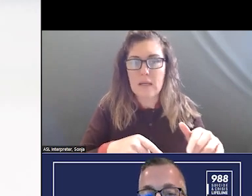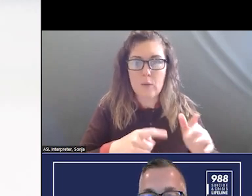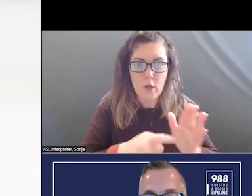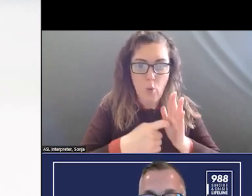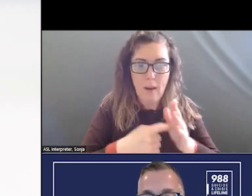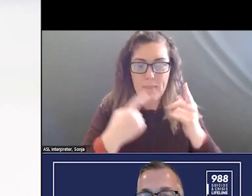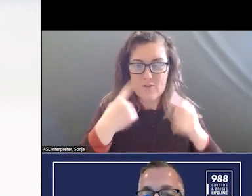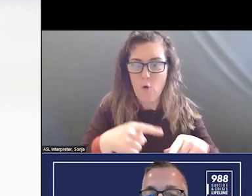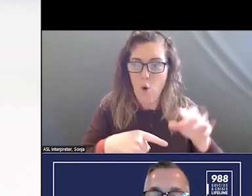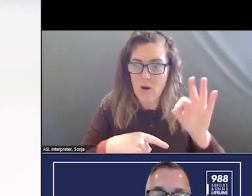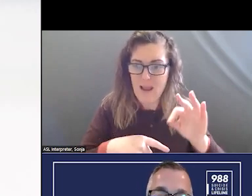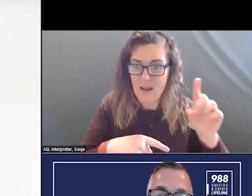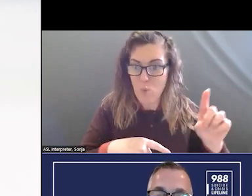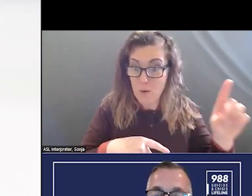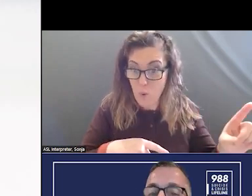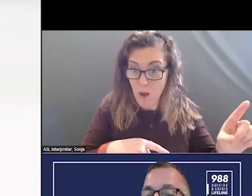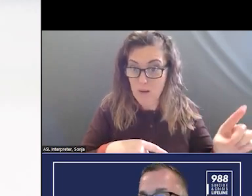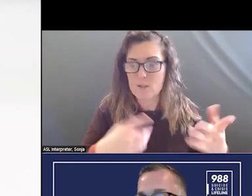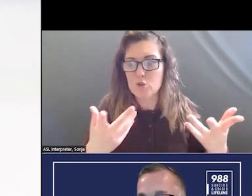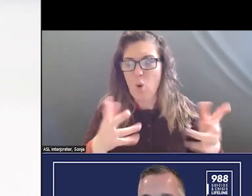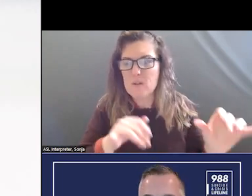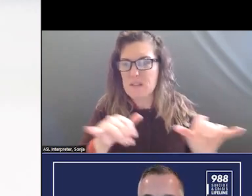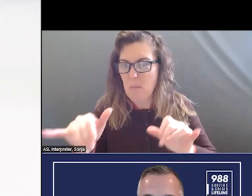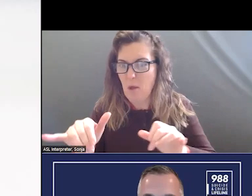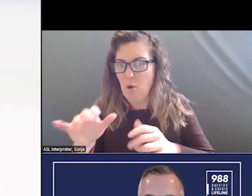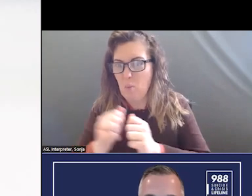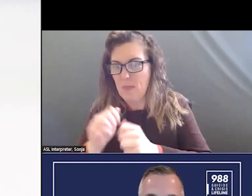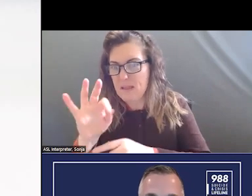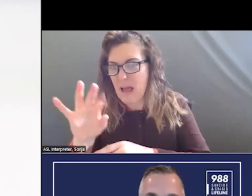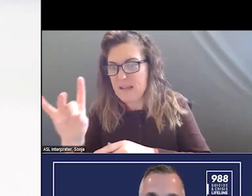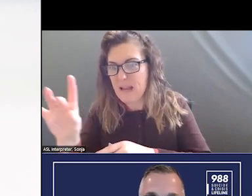FCC NOTICE WOULD HAVE SIMILAR REQUIREMENTS FOR THE 988 LIFELINE.